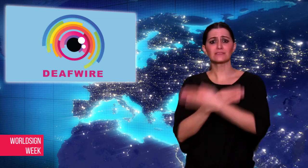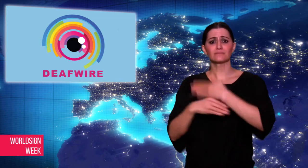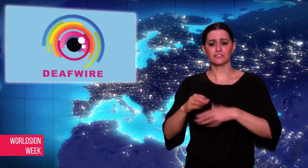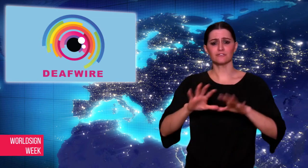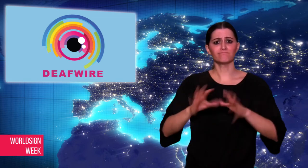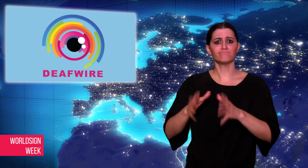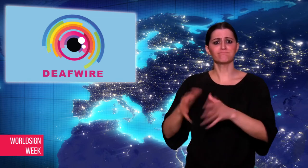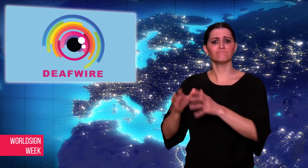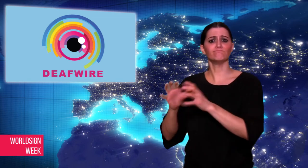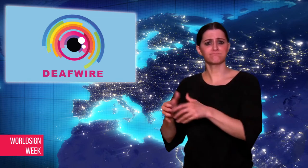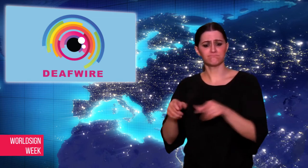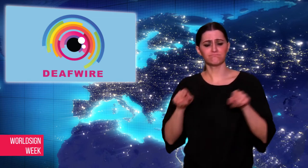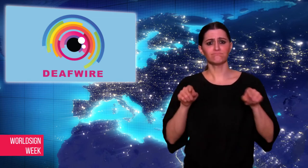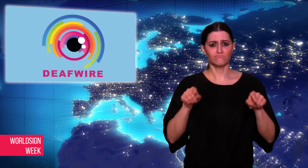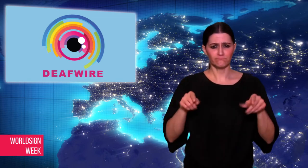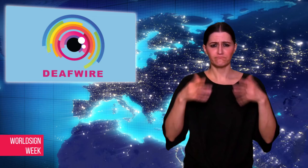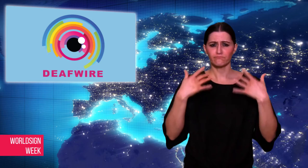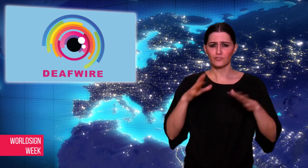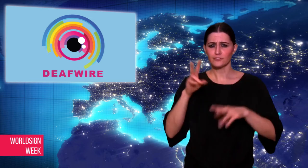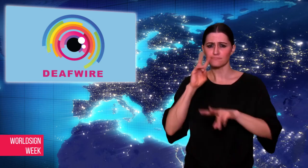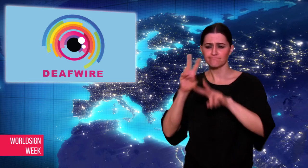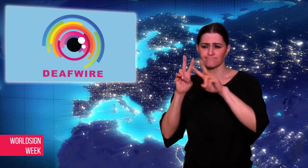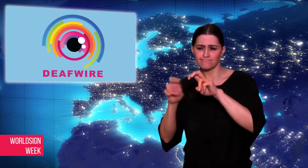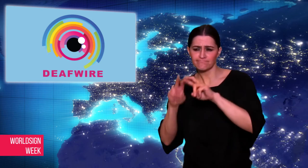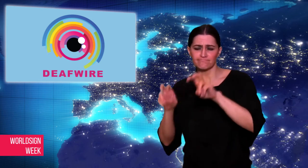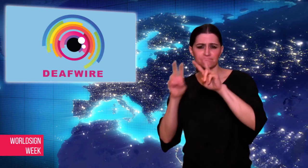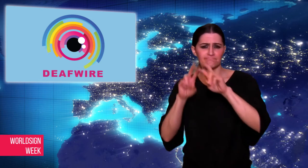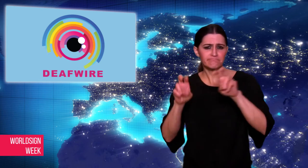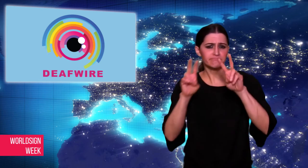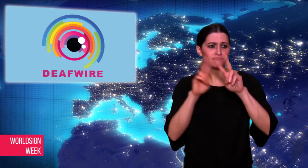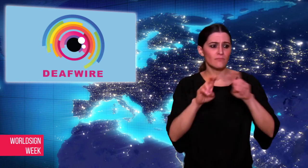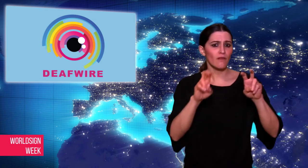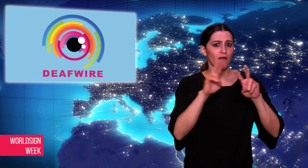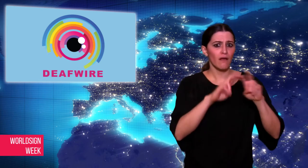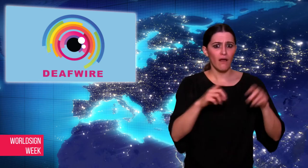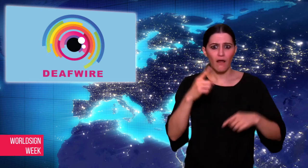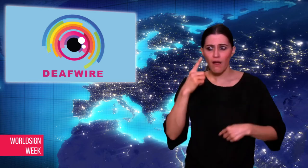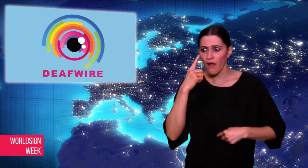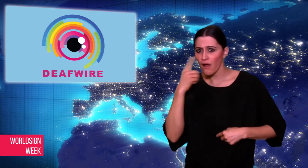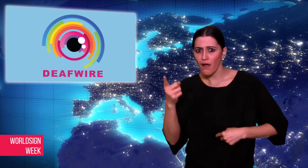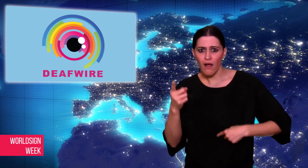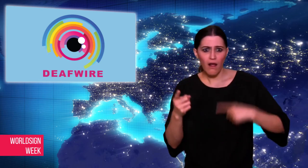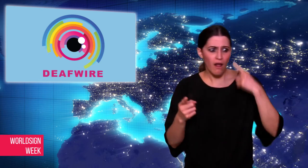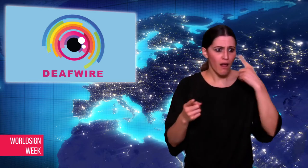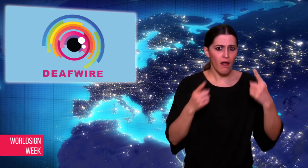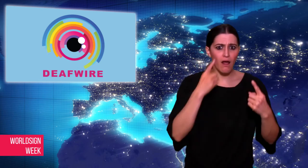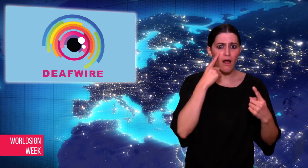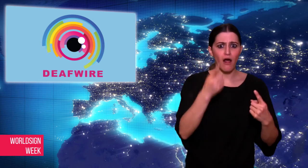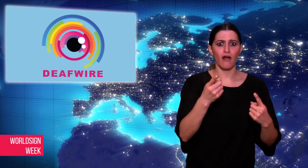disability groups in 2017 found that